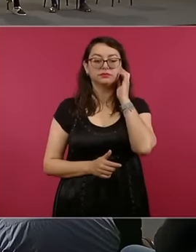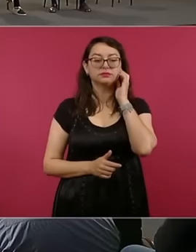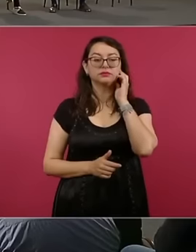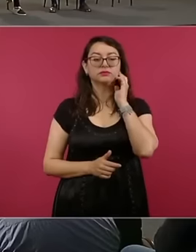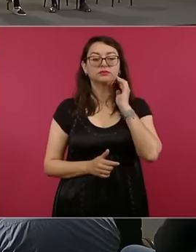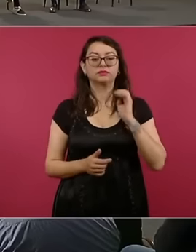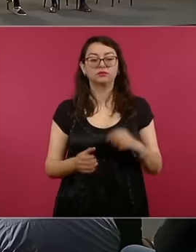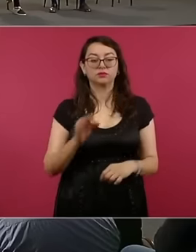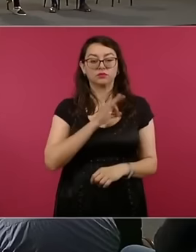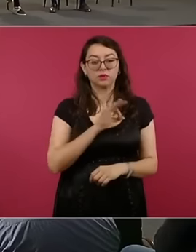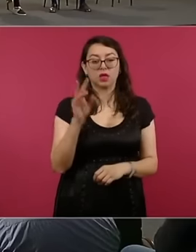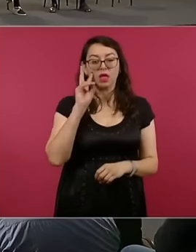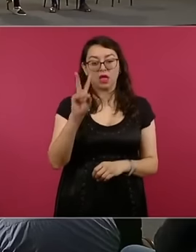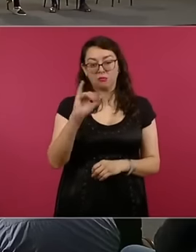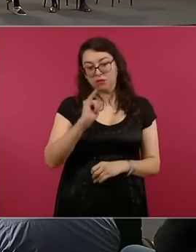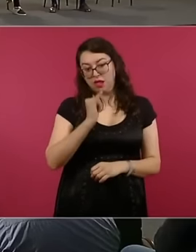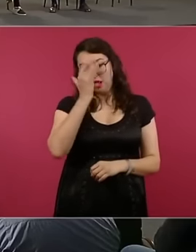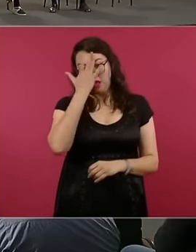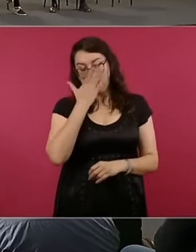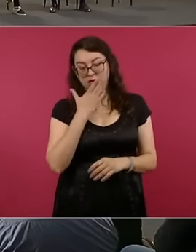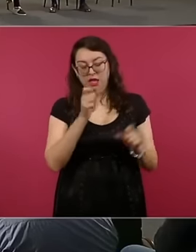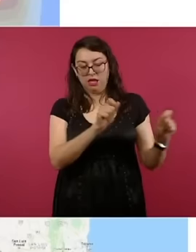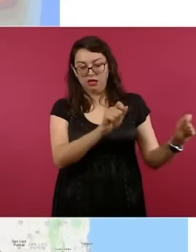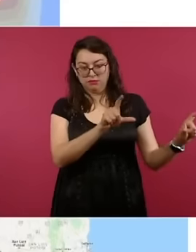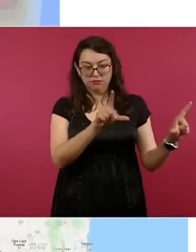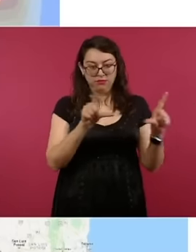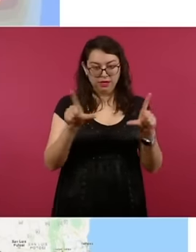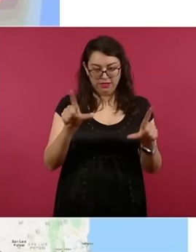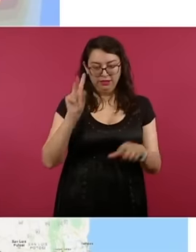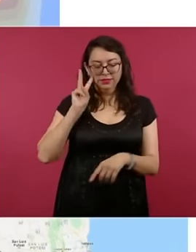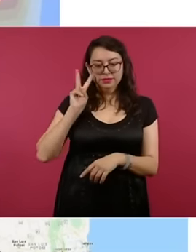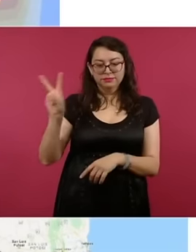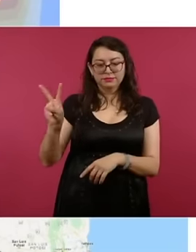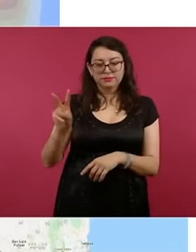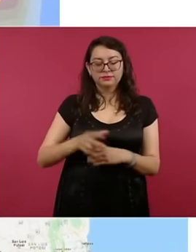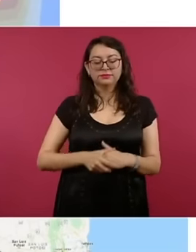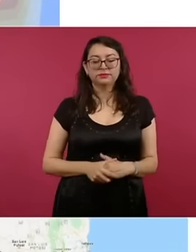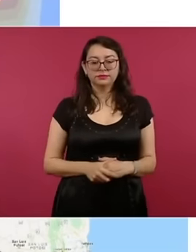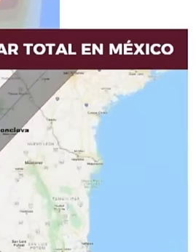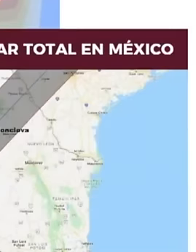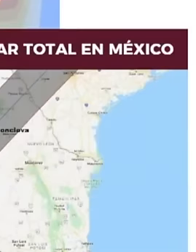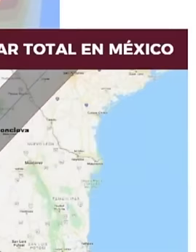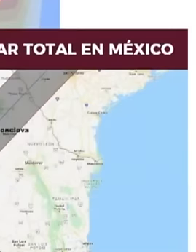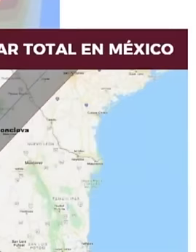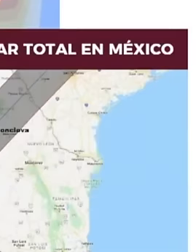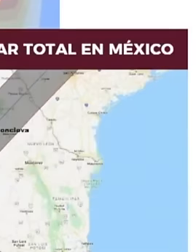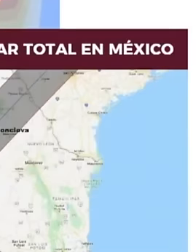left I want to show you uh A couple of images on the top left is an image taken at the